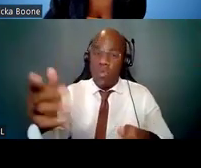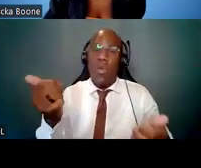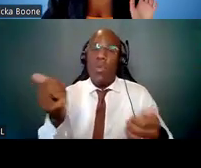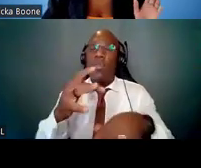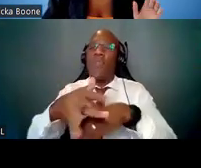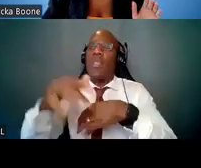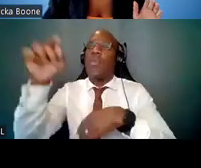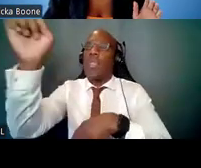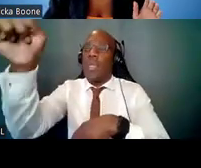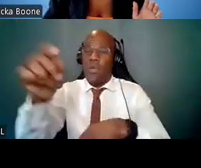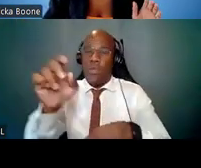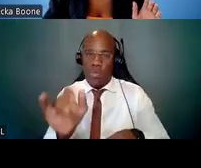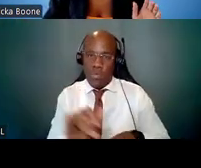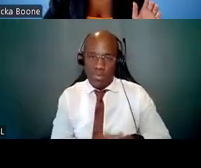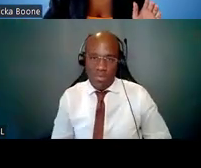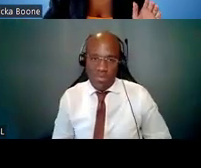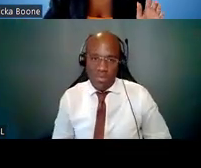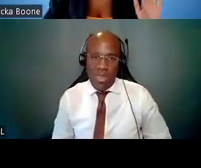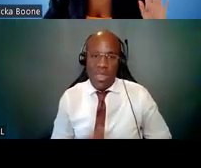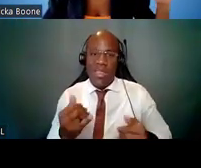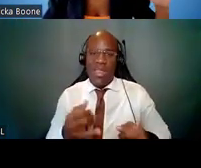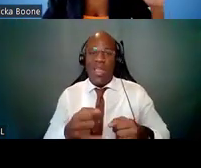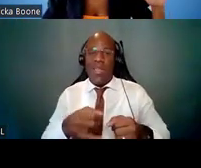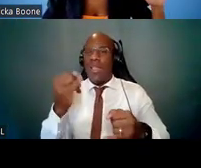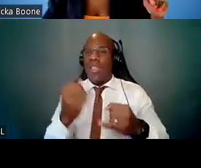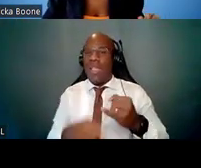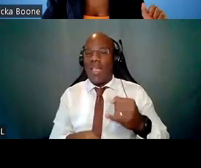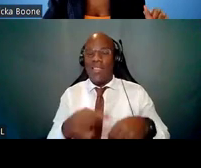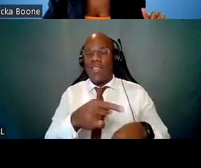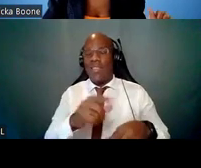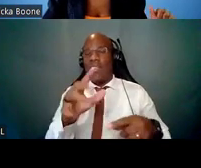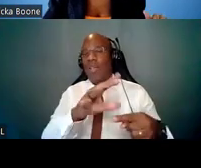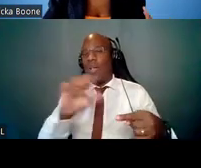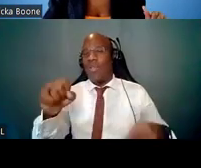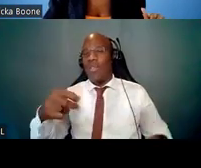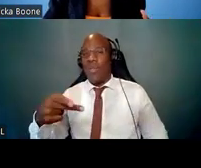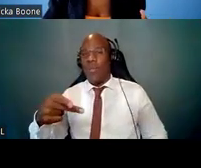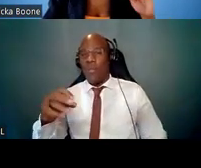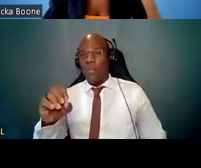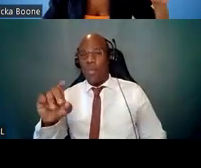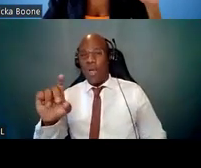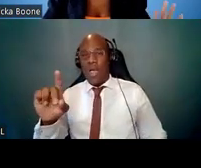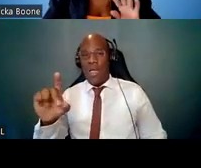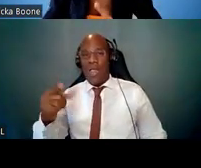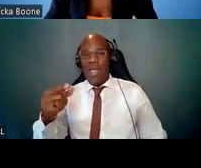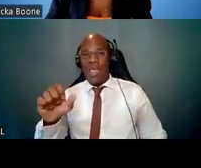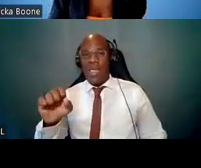Now I'd like to leave you with this awesome, awesome podcast that I know about. I'm giving you some secret sauce here.